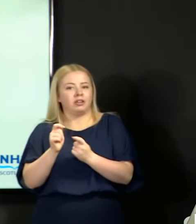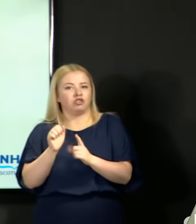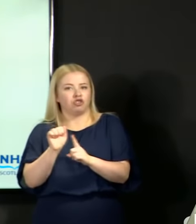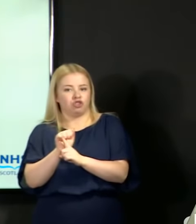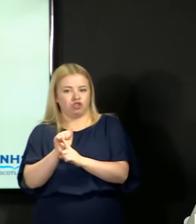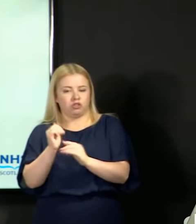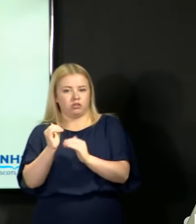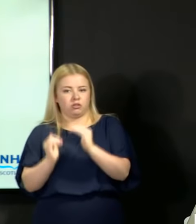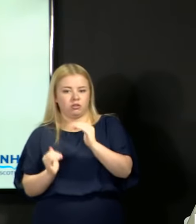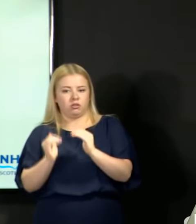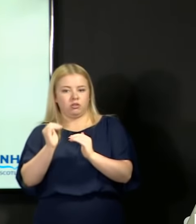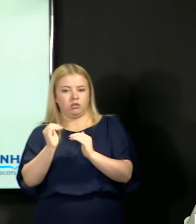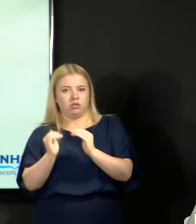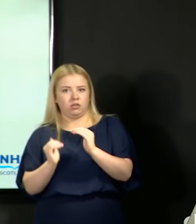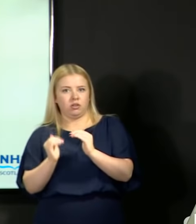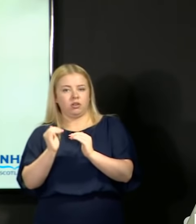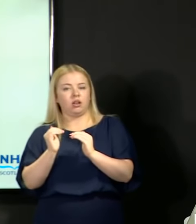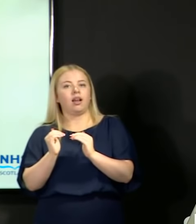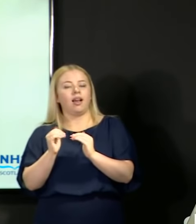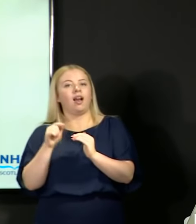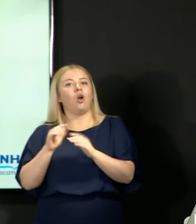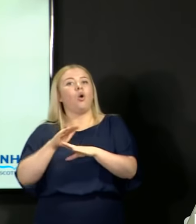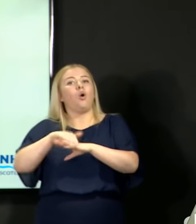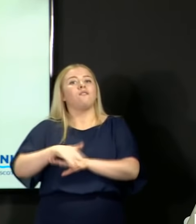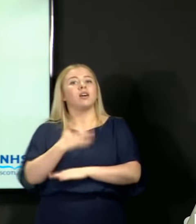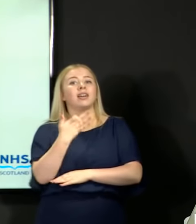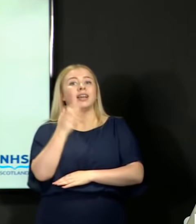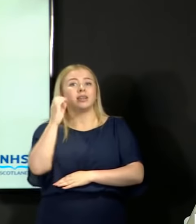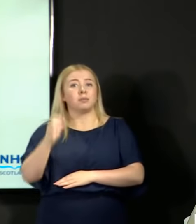moderation has involved a change of just one grade.